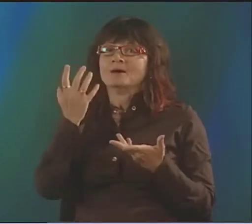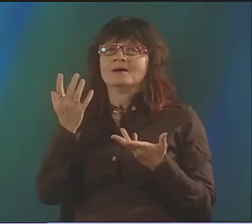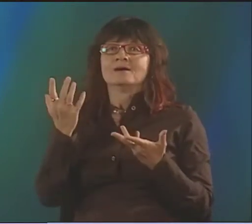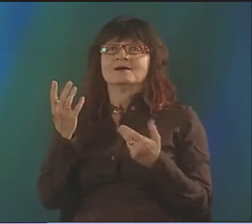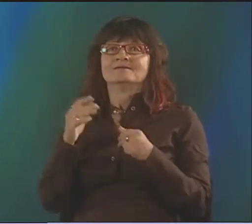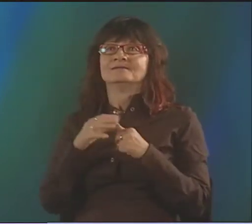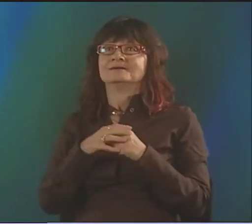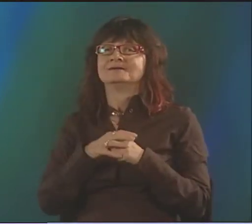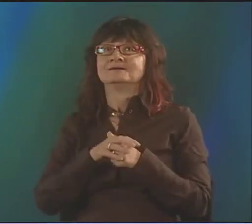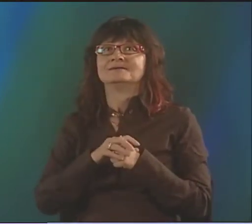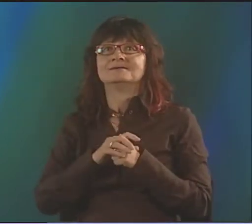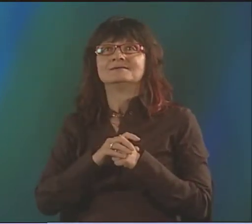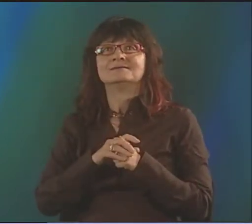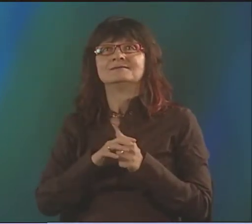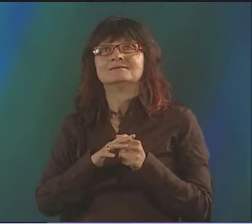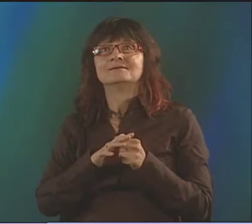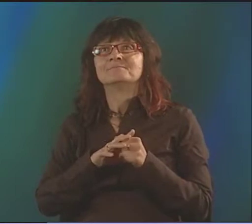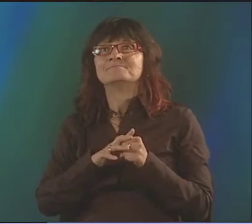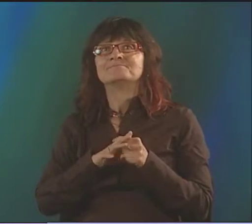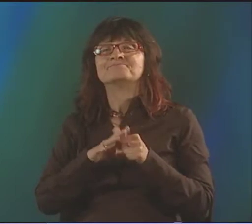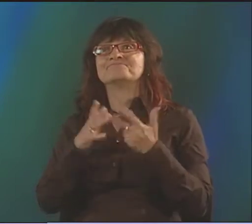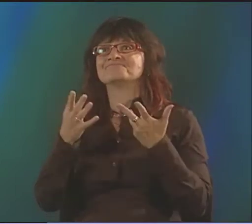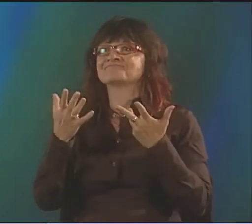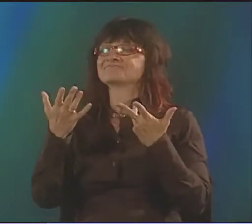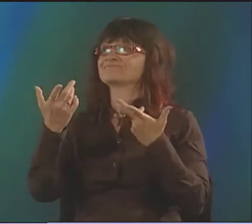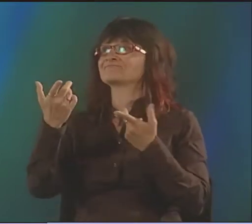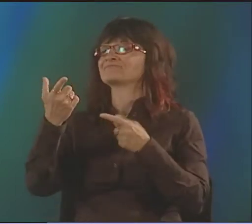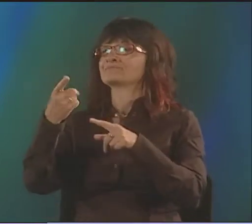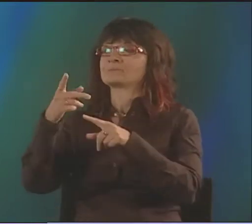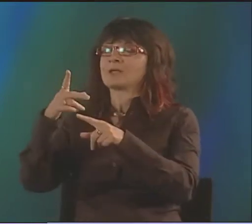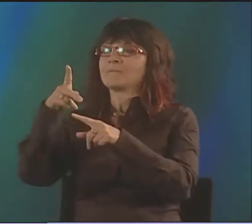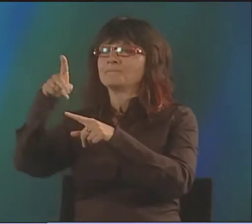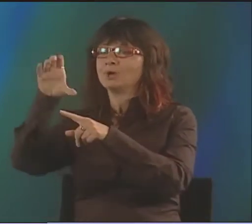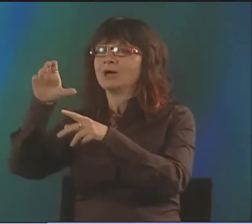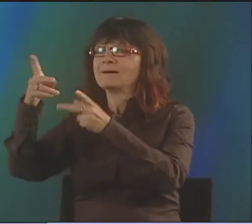VERY CAREFULLY CHOOSING THE SIGNS AND CONSTRUCTING THE POEMS.